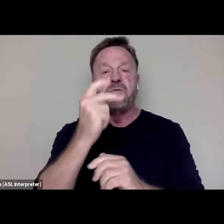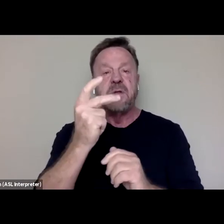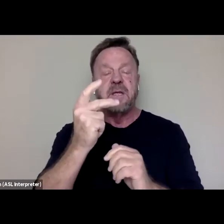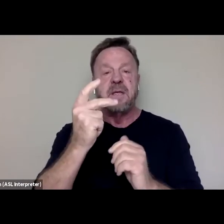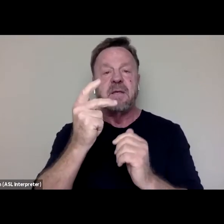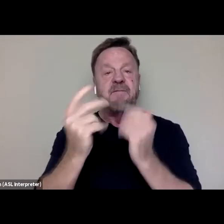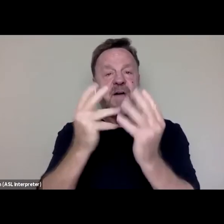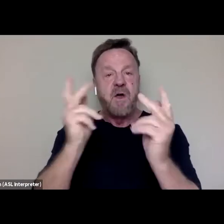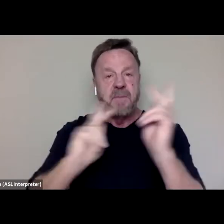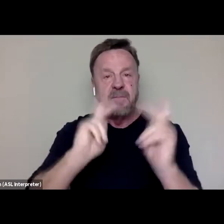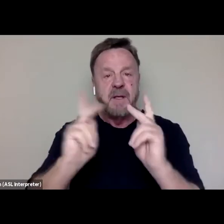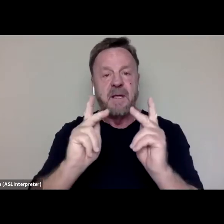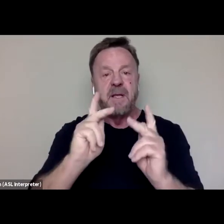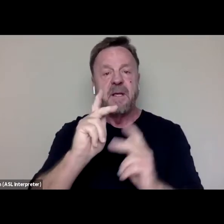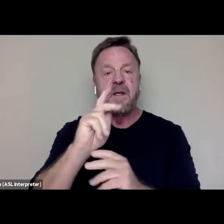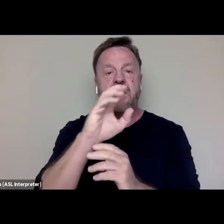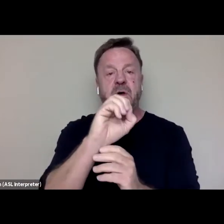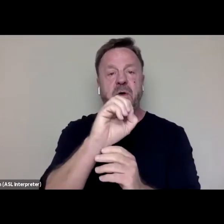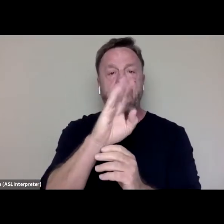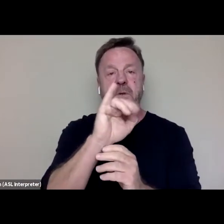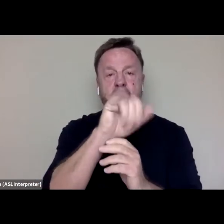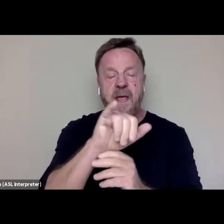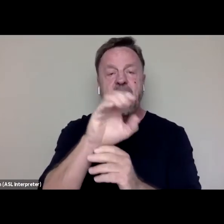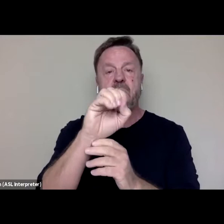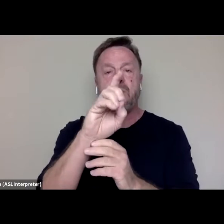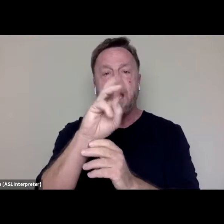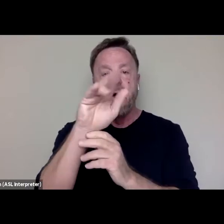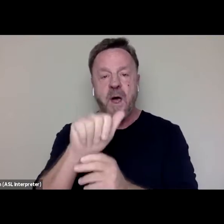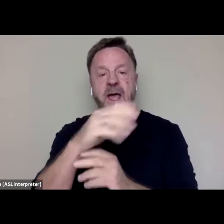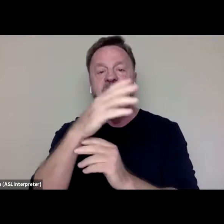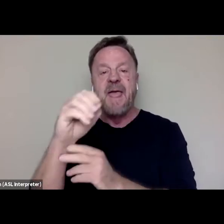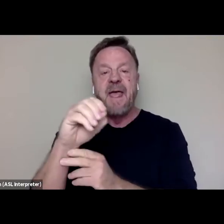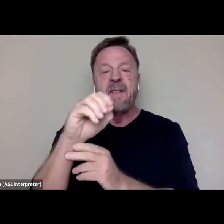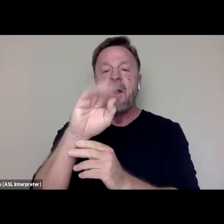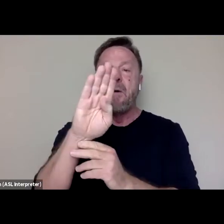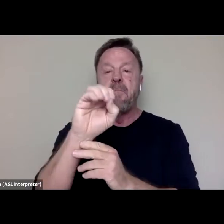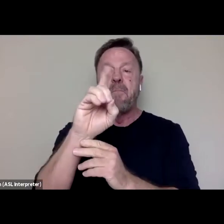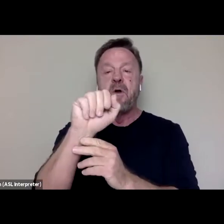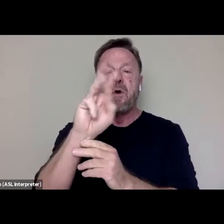the Ojibwa, Odawa and the Potawatomi. I apologize.